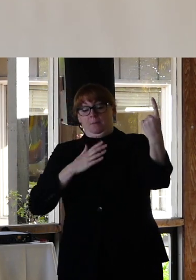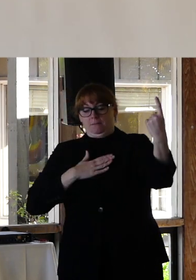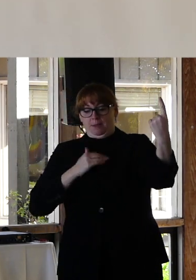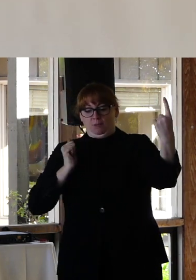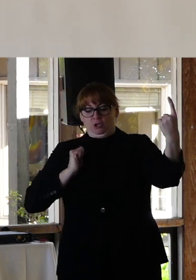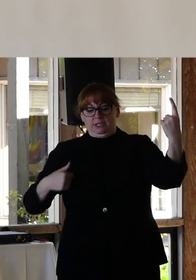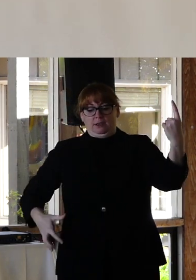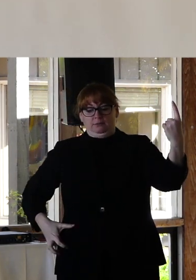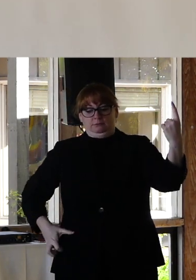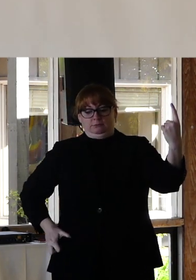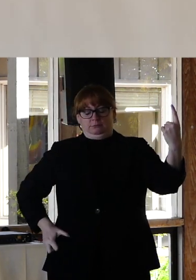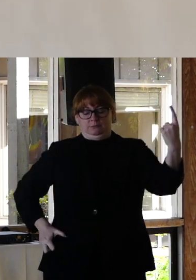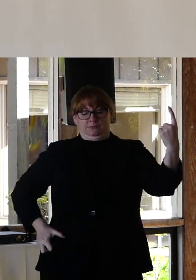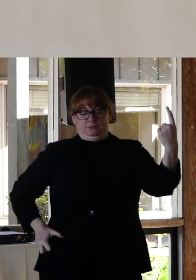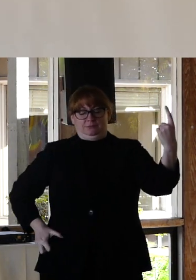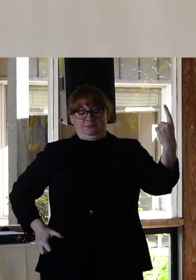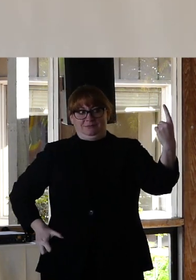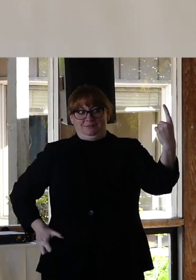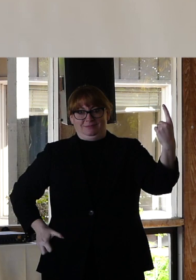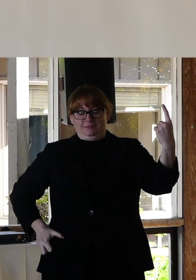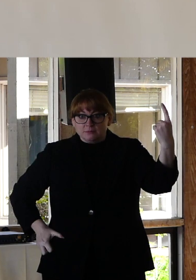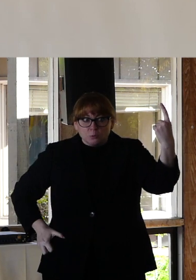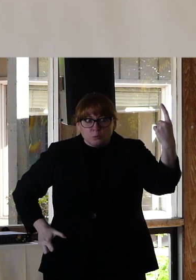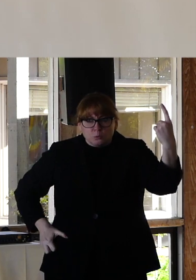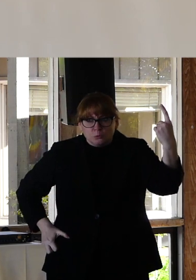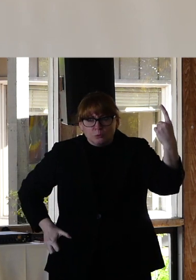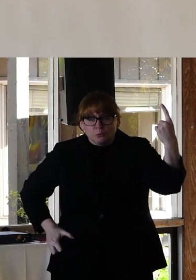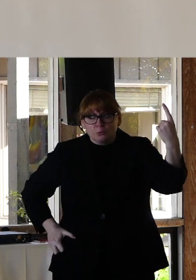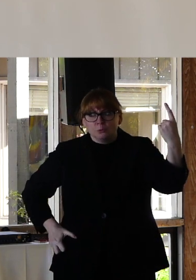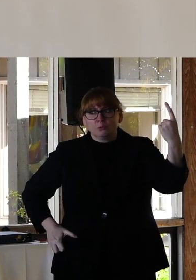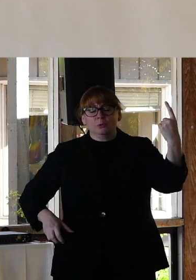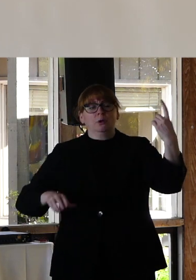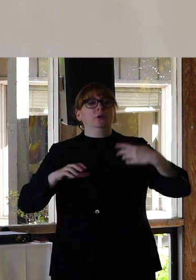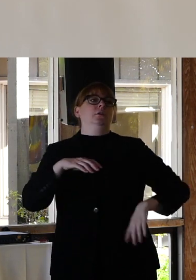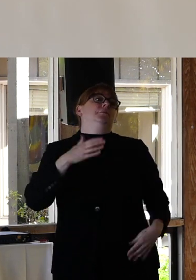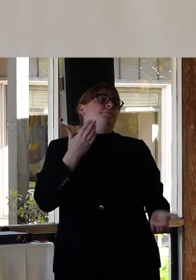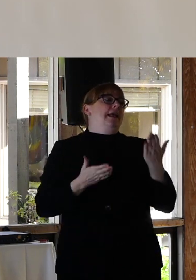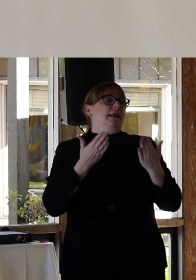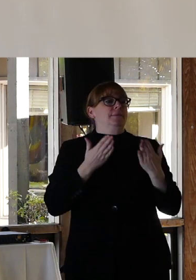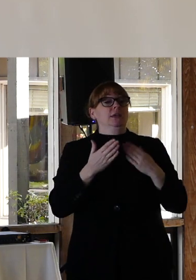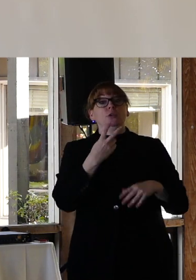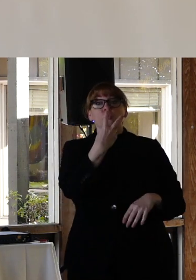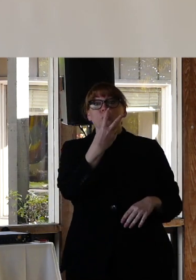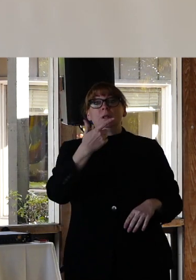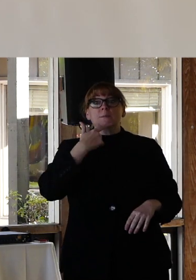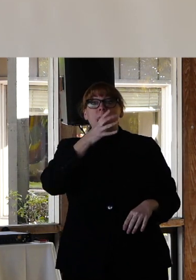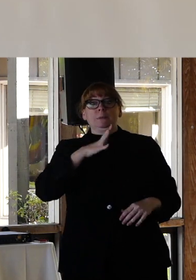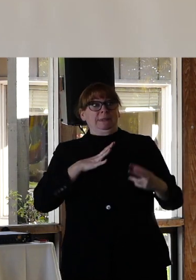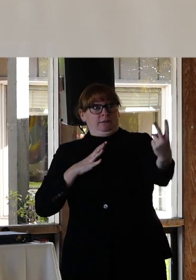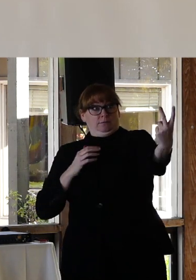gut reaction goes, ooh, something could happen. Maybe you walk past two lesbians